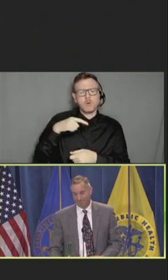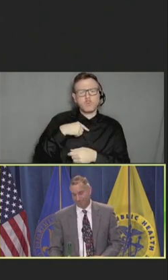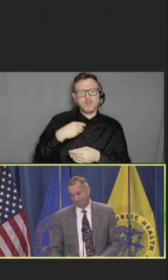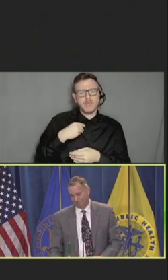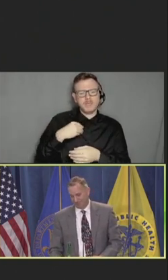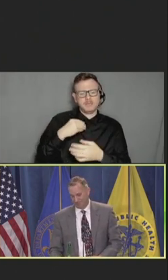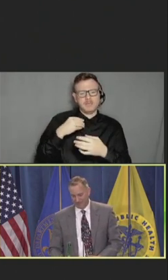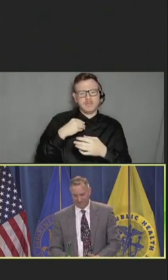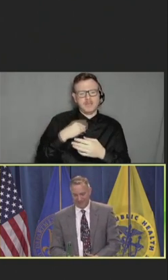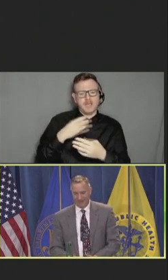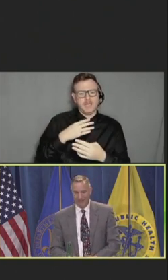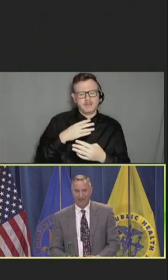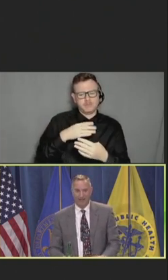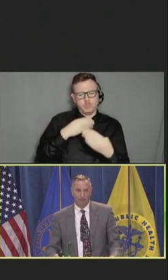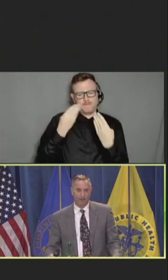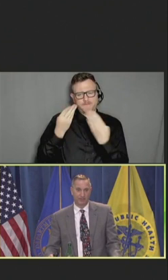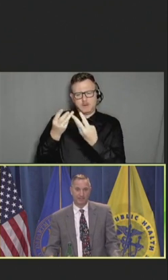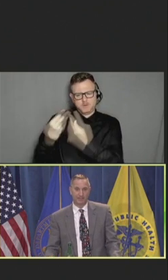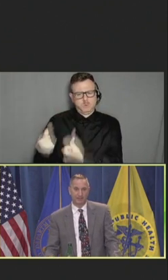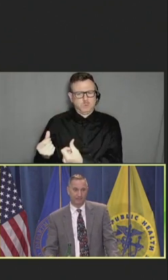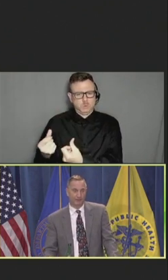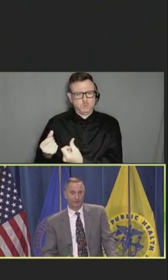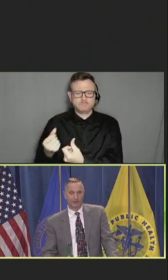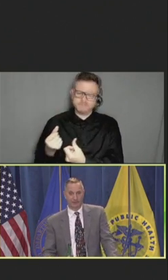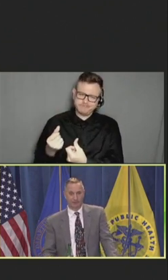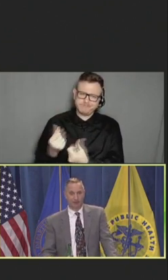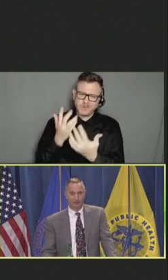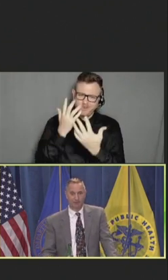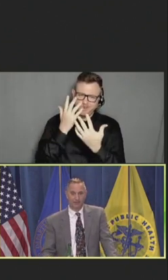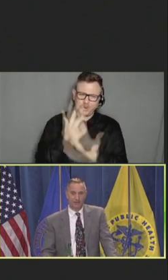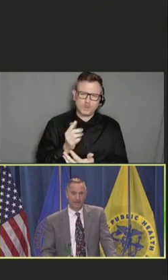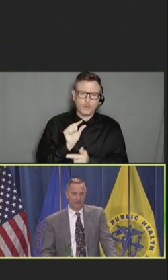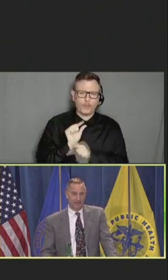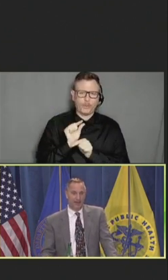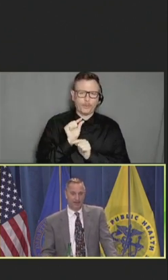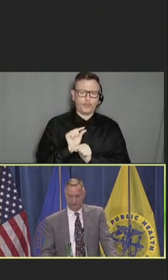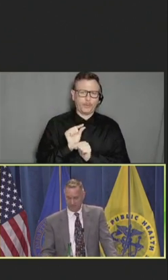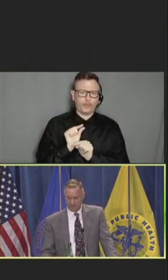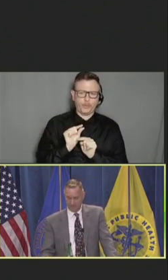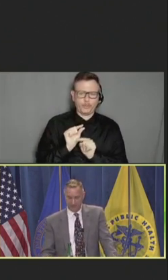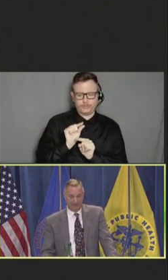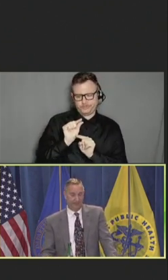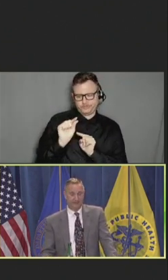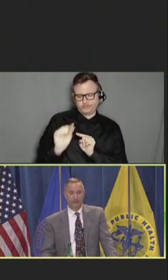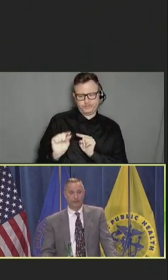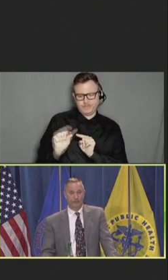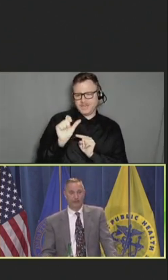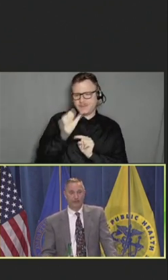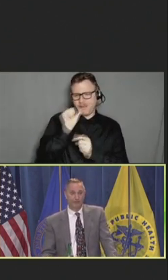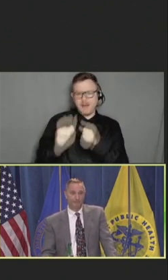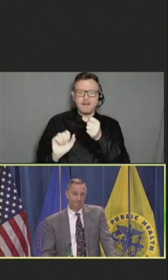I'd say a really unfortunately small and not substantial enough amount.